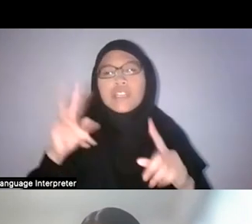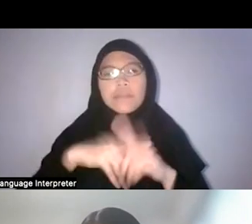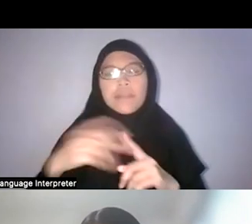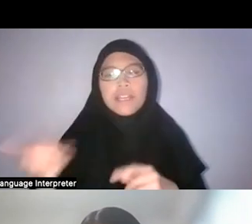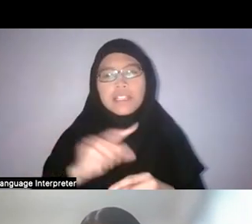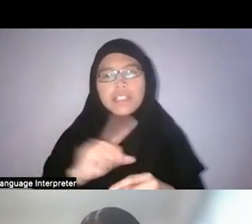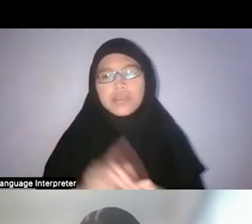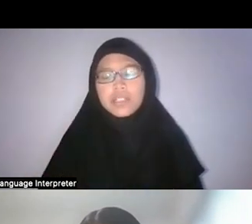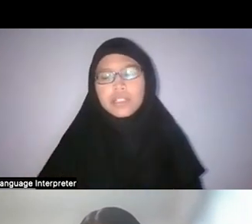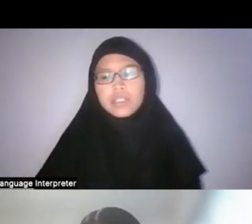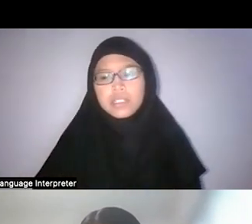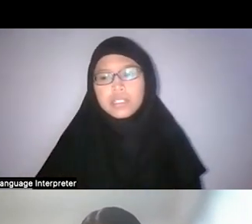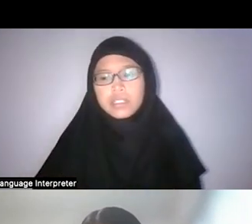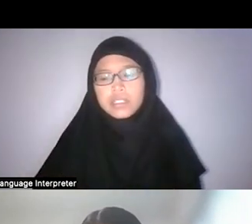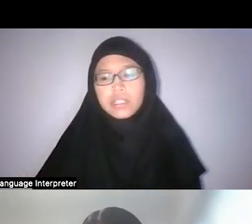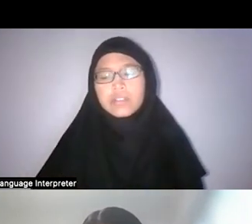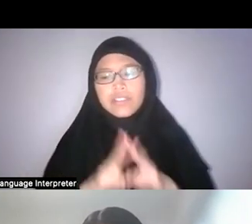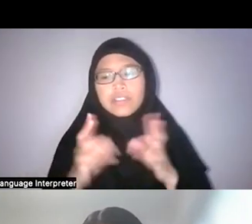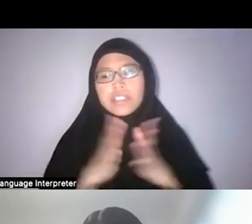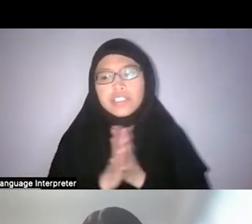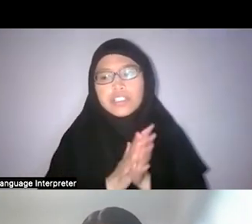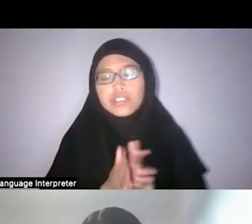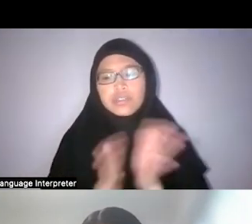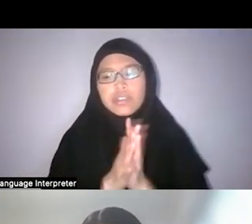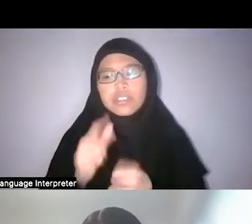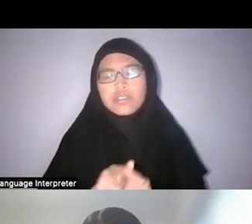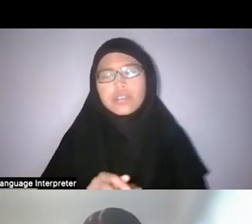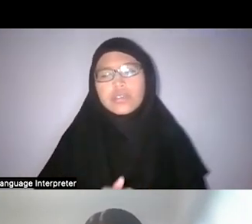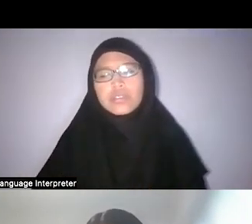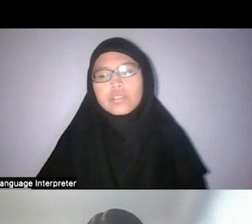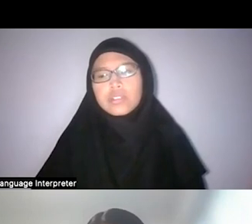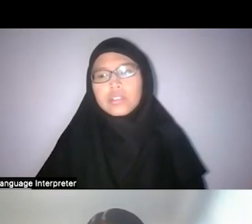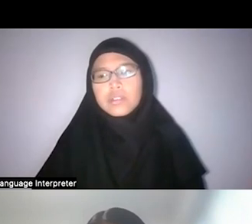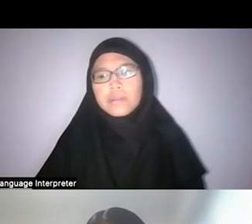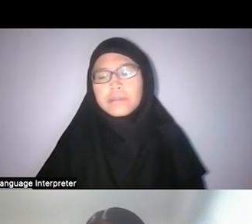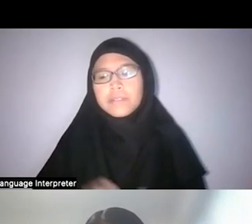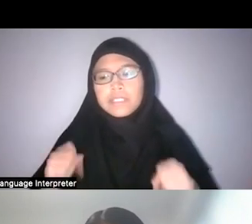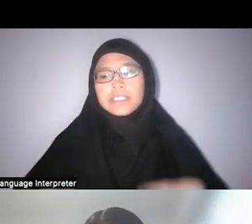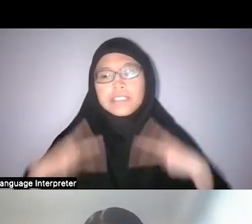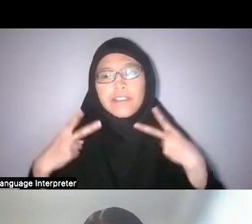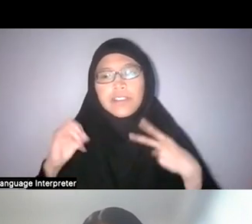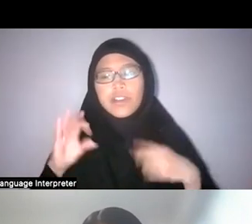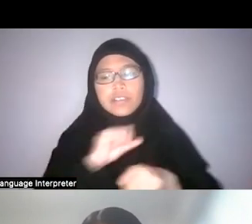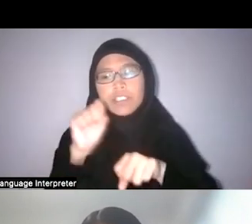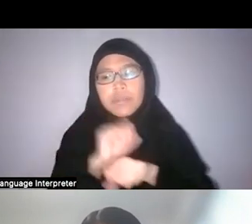So I’m really interested to ask you whether the survival of Singapore as we understand it today: